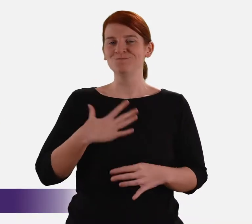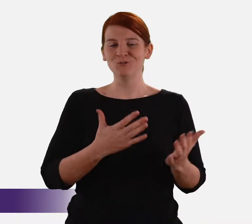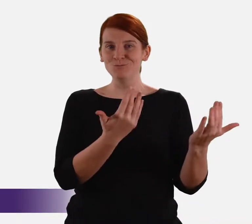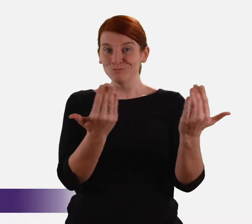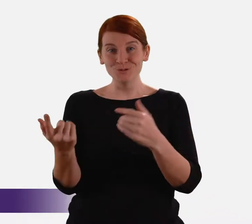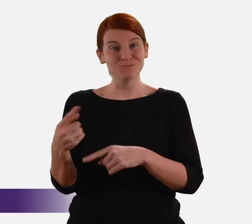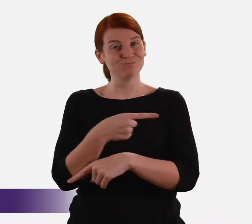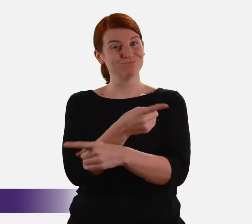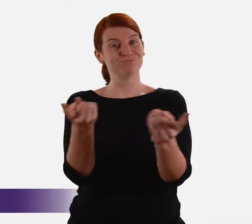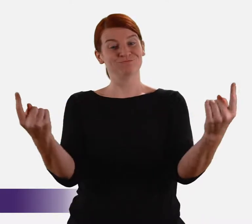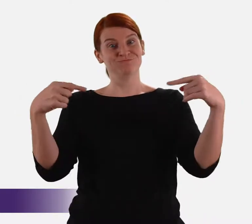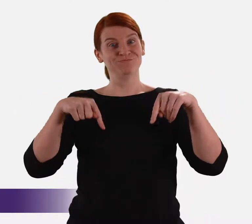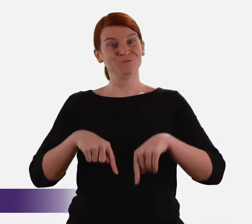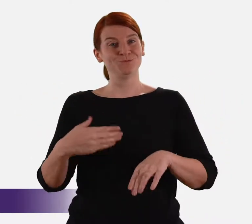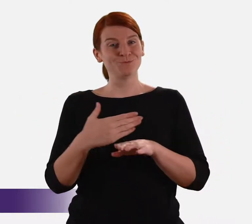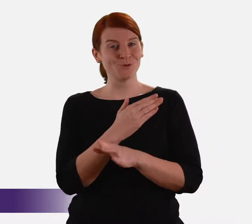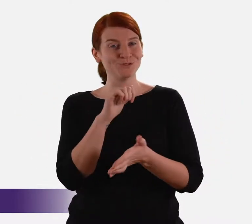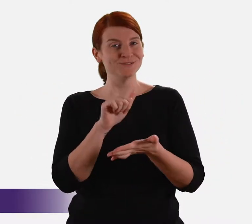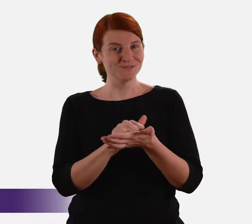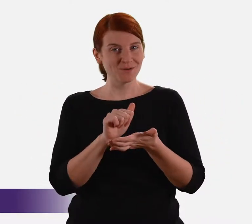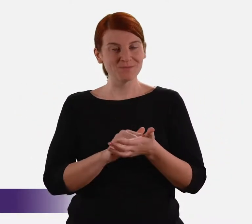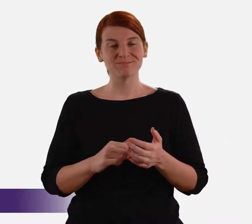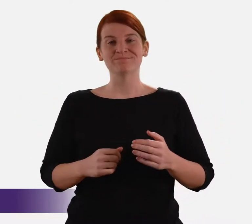First let me welcome each of you warmly to this workshop.